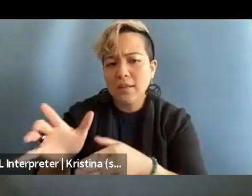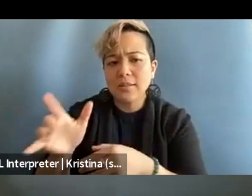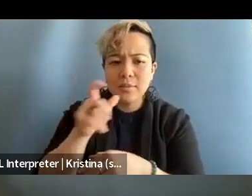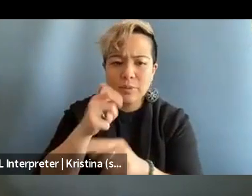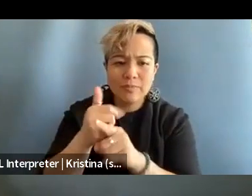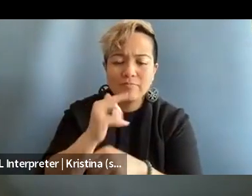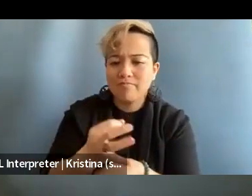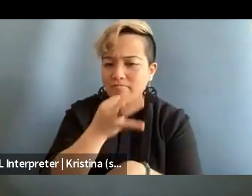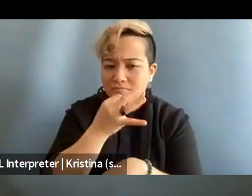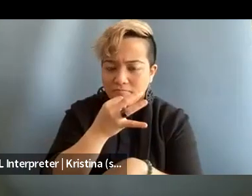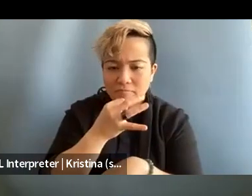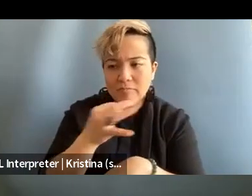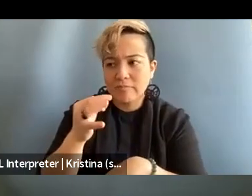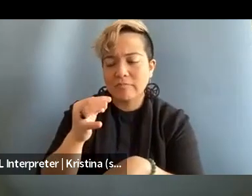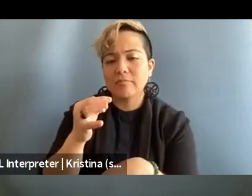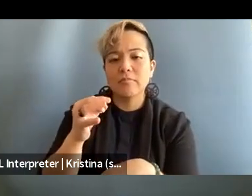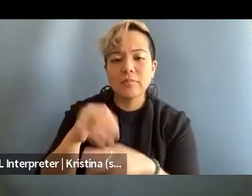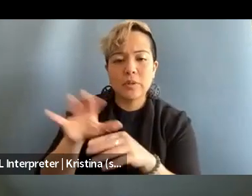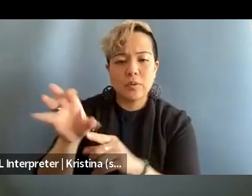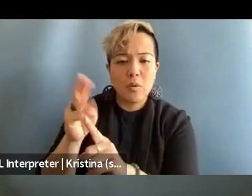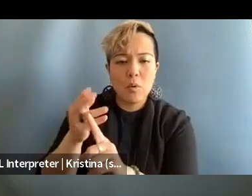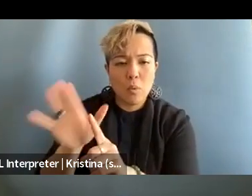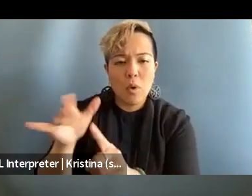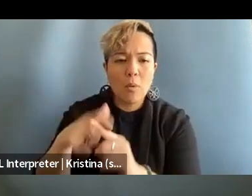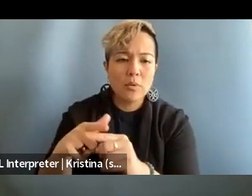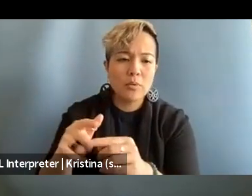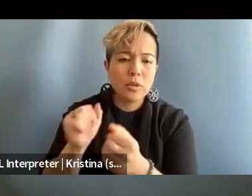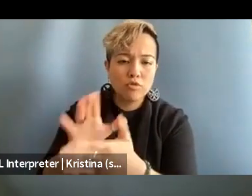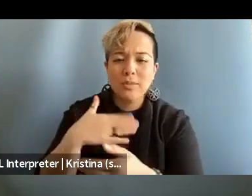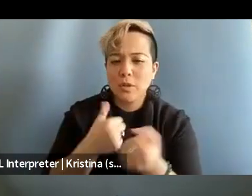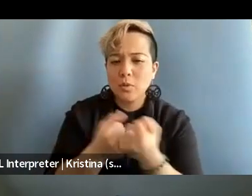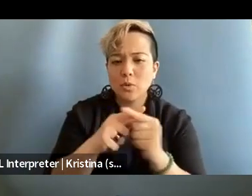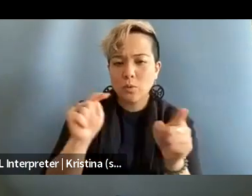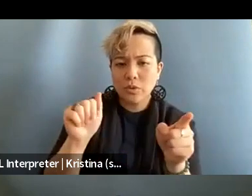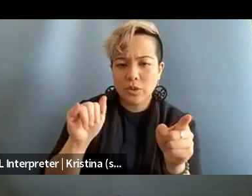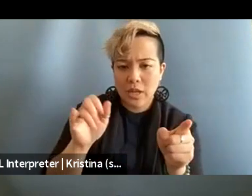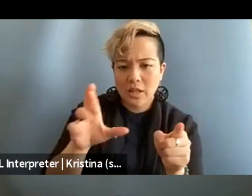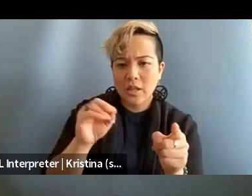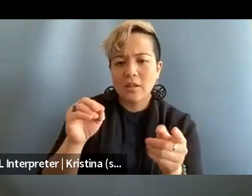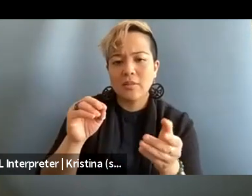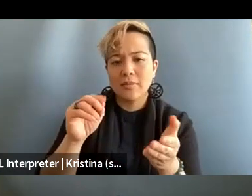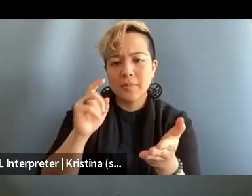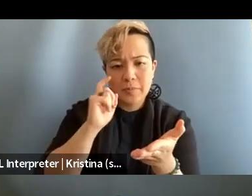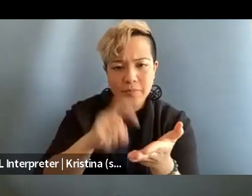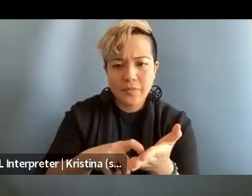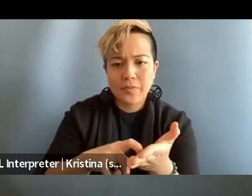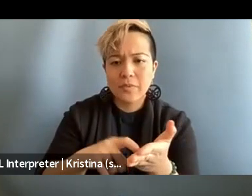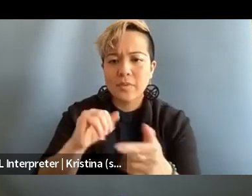on online harassment of journalists says, I wanted to address my support to Taylor and employers should acknowledge this and better empower the voices of journalists like you.